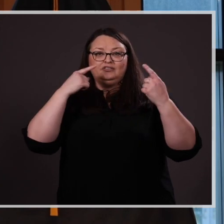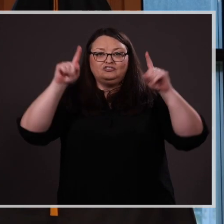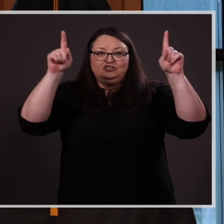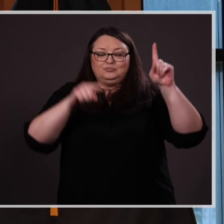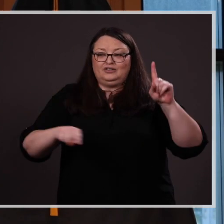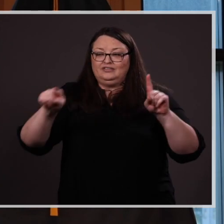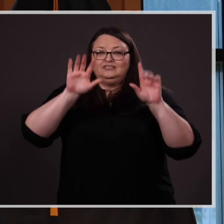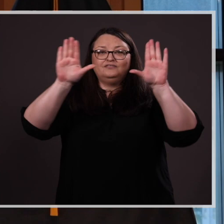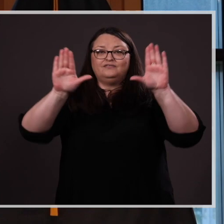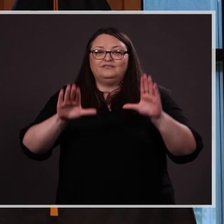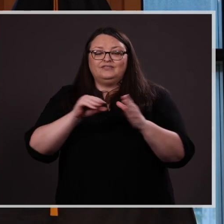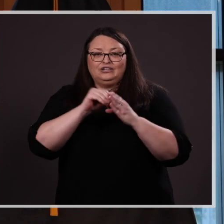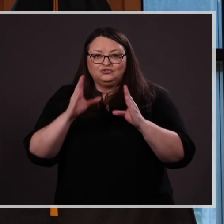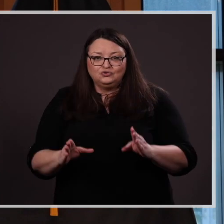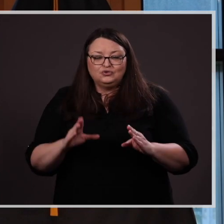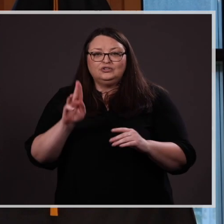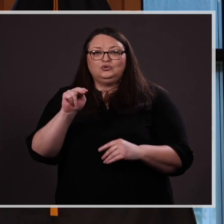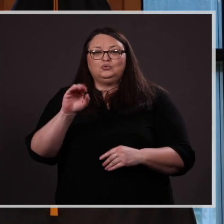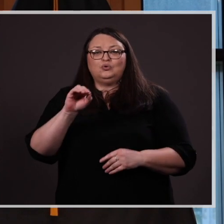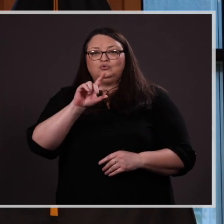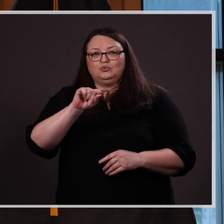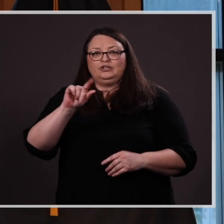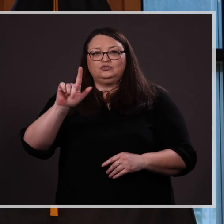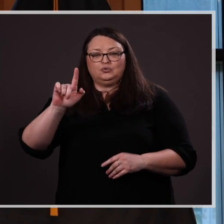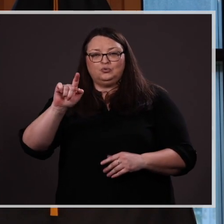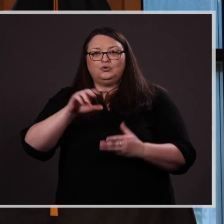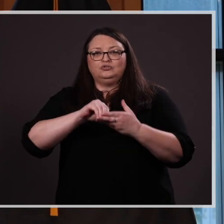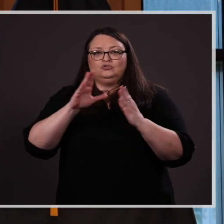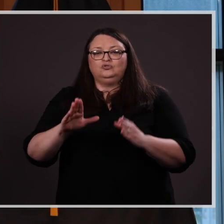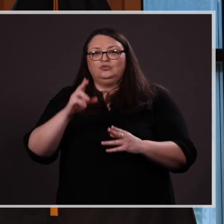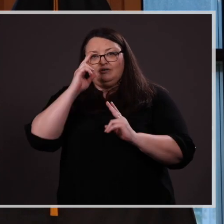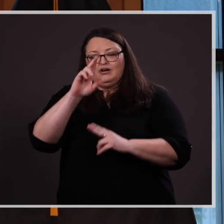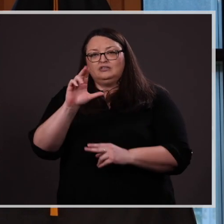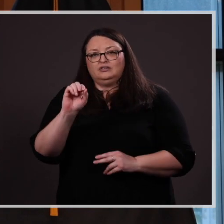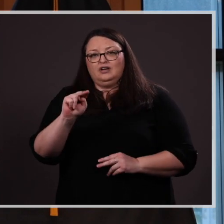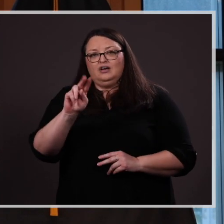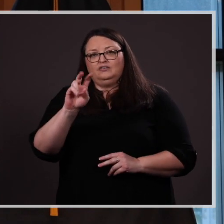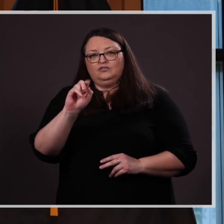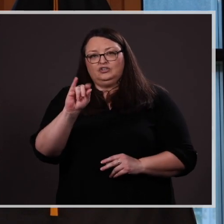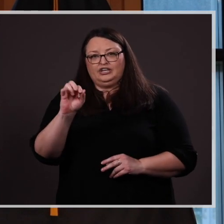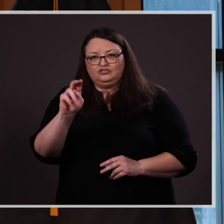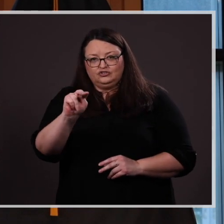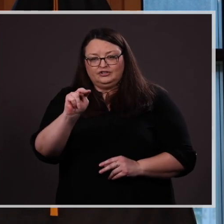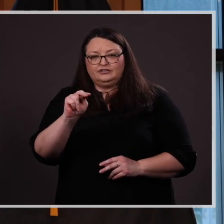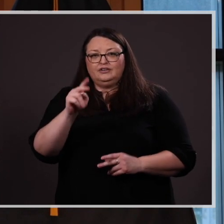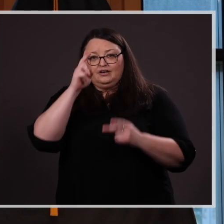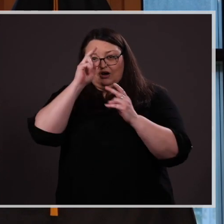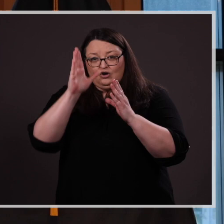these fine students at UNO’s 2021 Student Honors Convocation. Honorees, we will be in